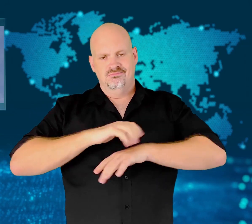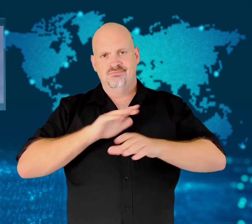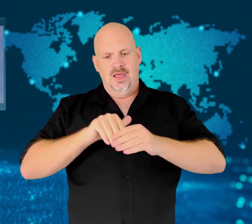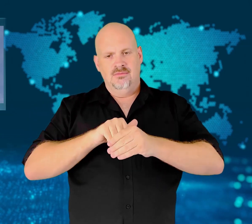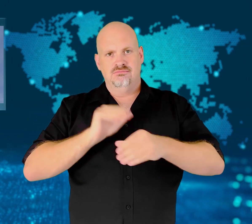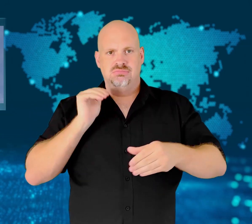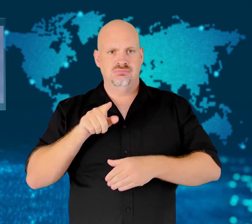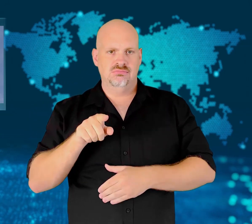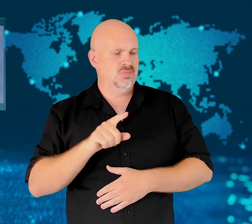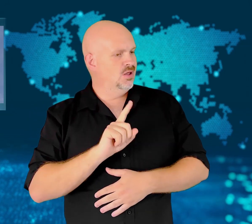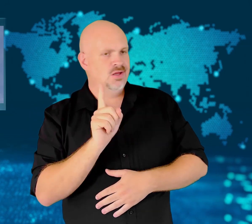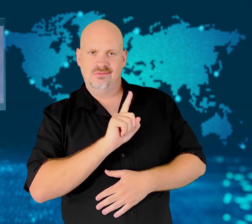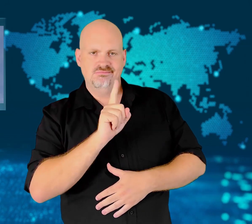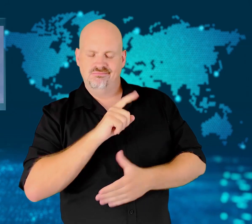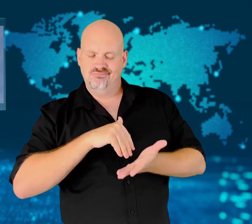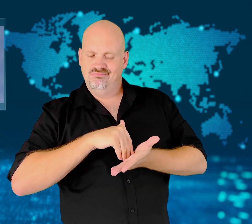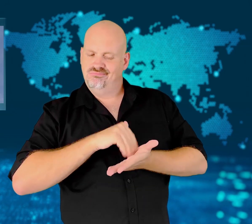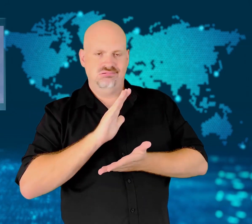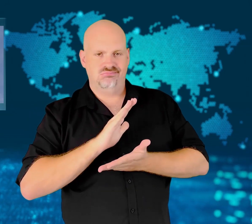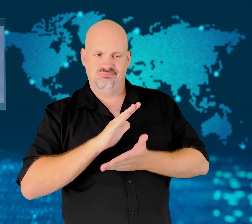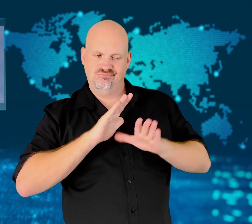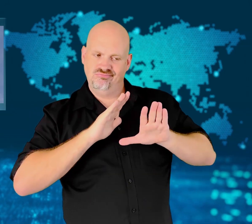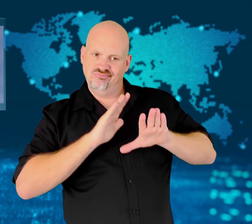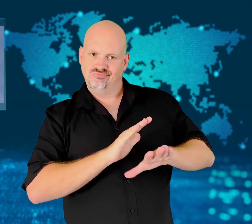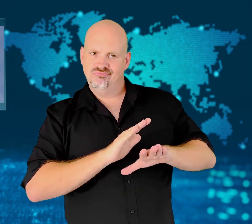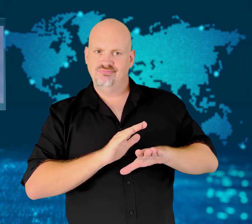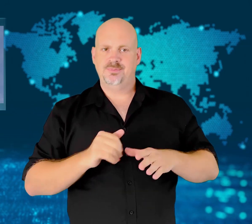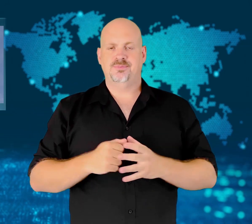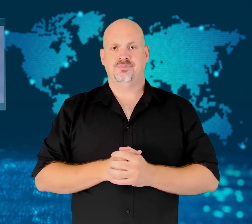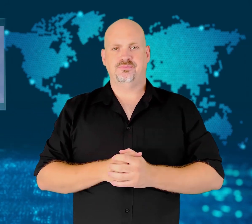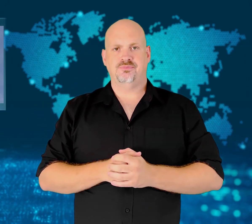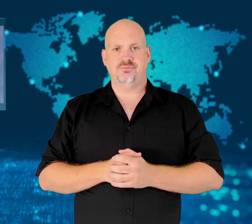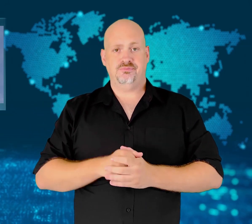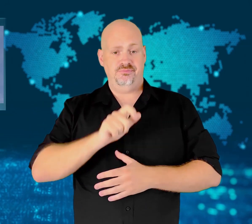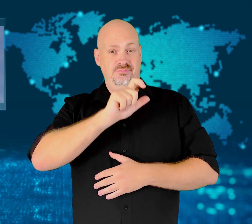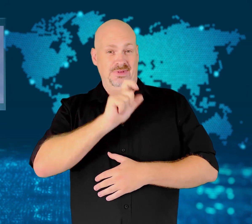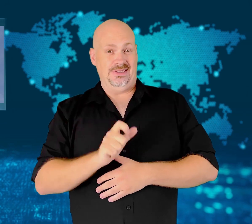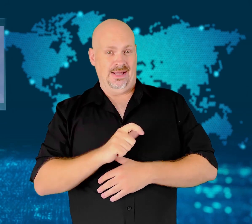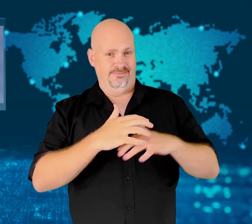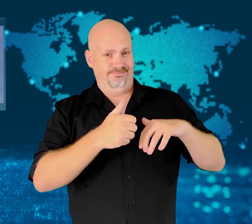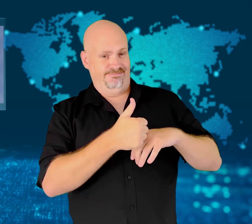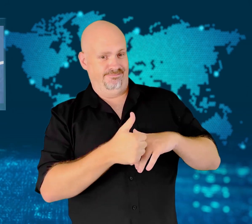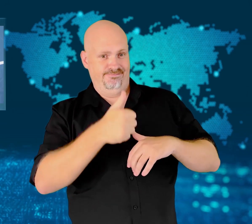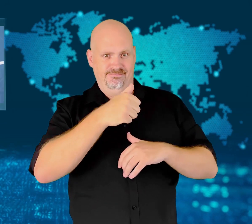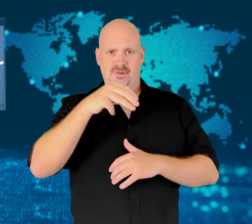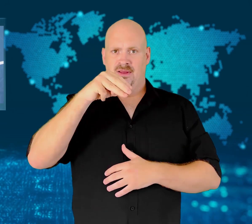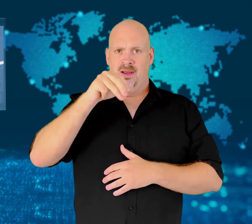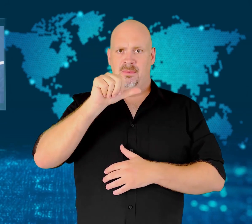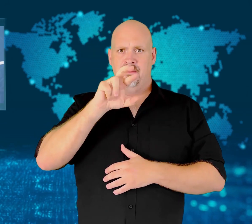Italian Premier's Prime Minister, Mario Draghi, is currently leading